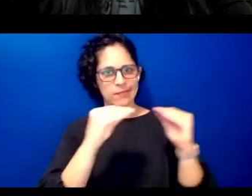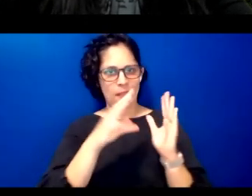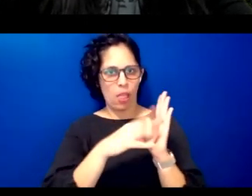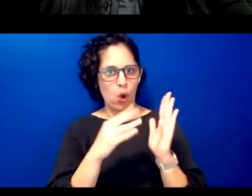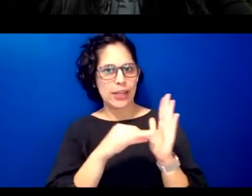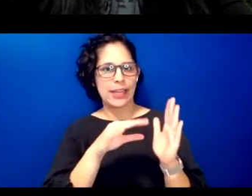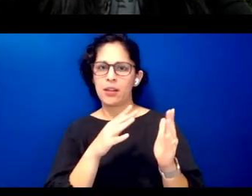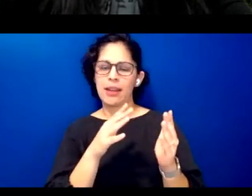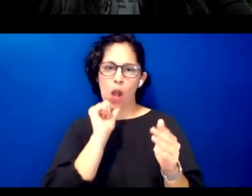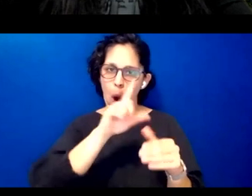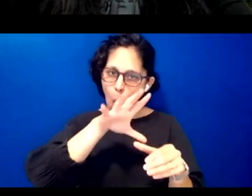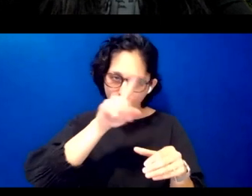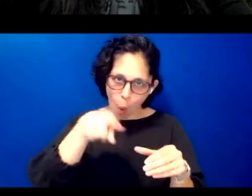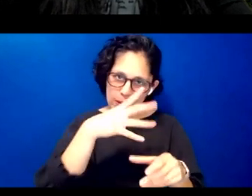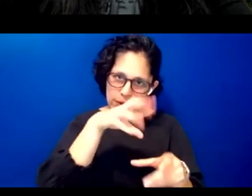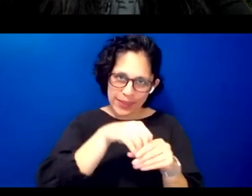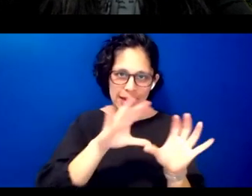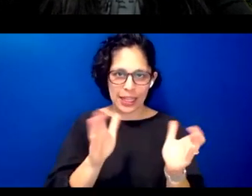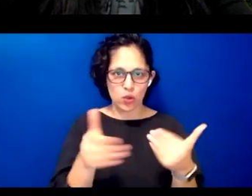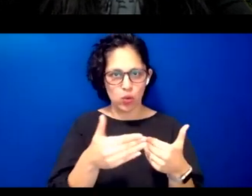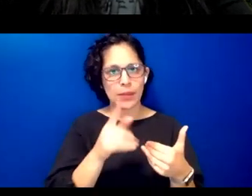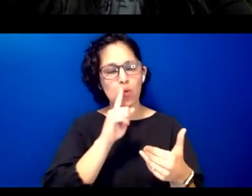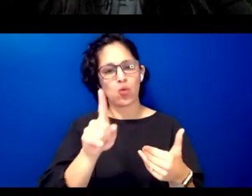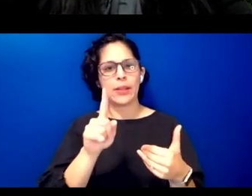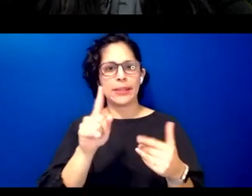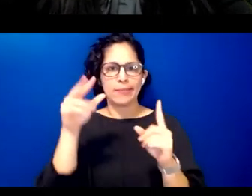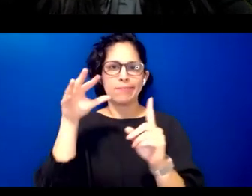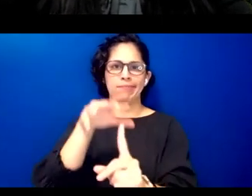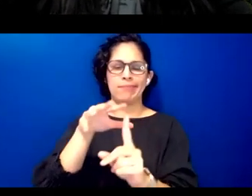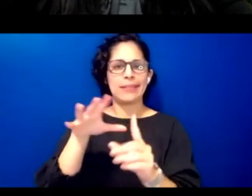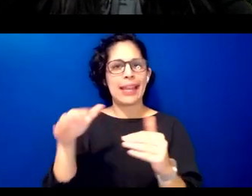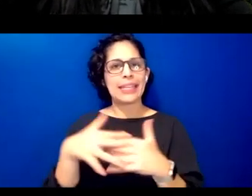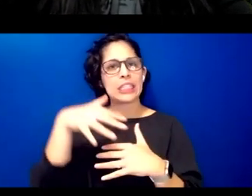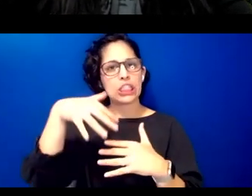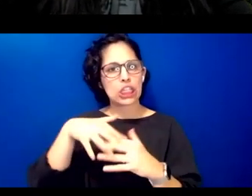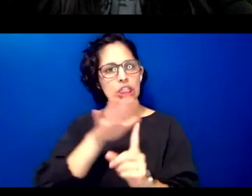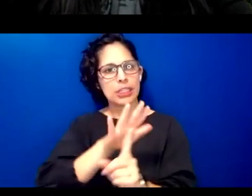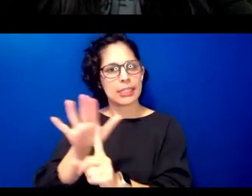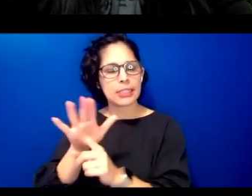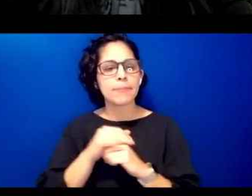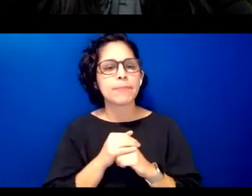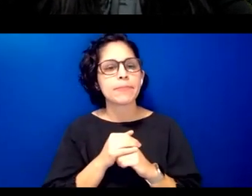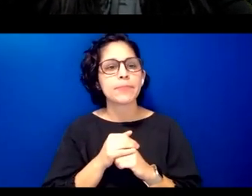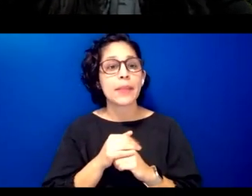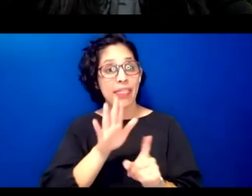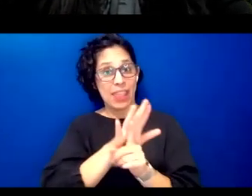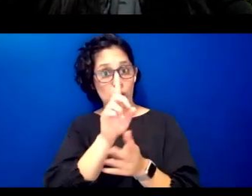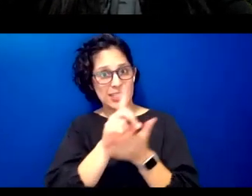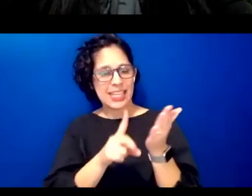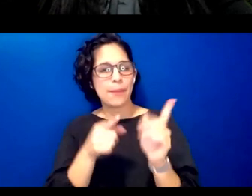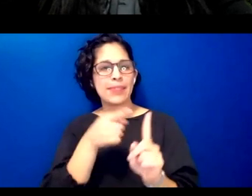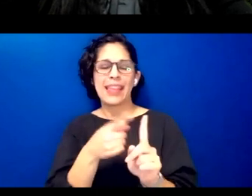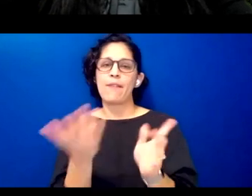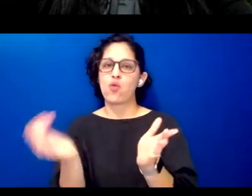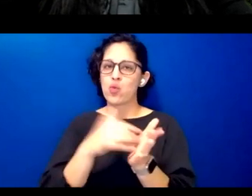domains of indigenous life their design they have reclaimed and repurposed digital tools